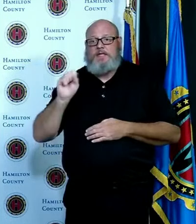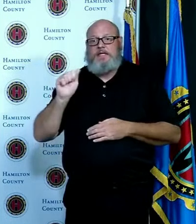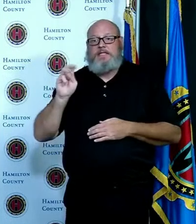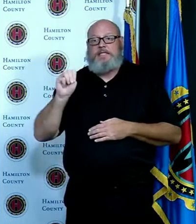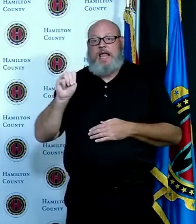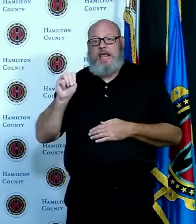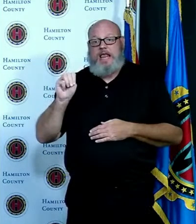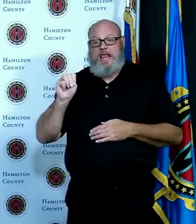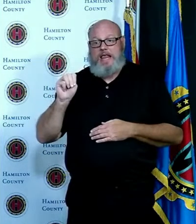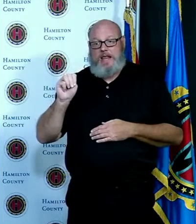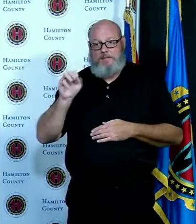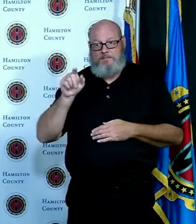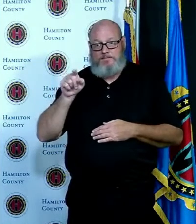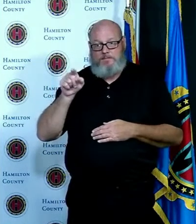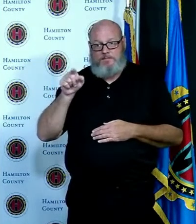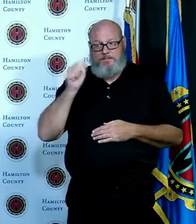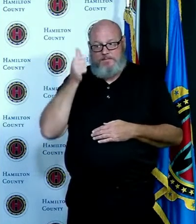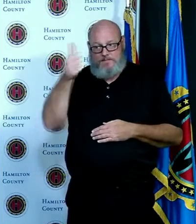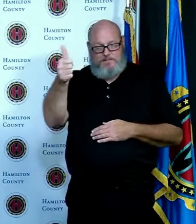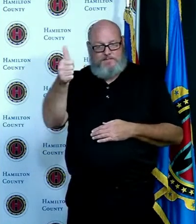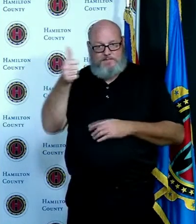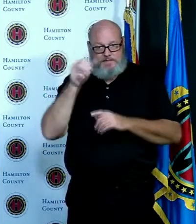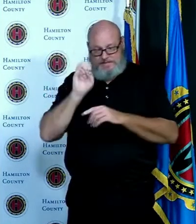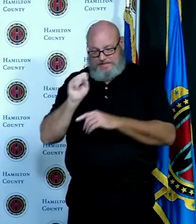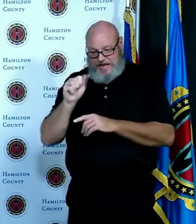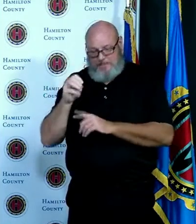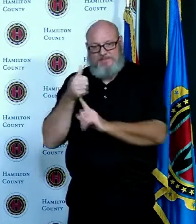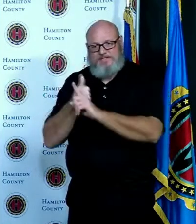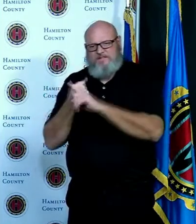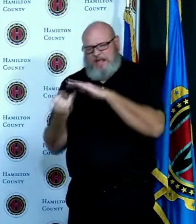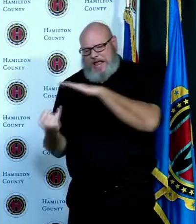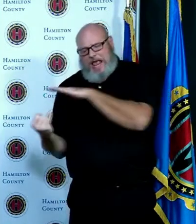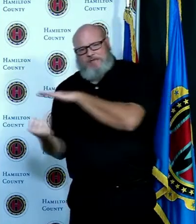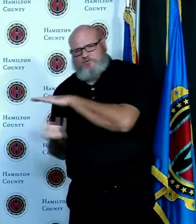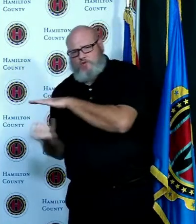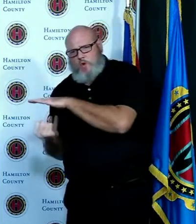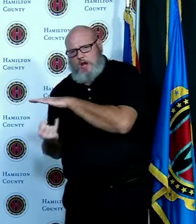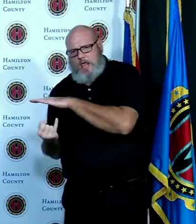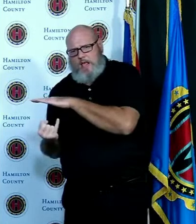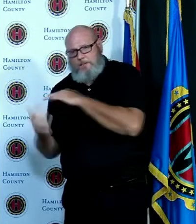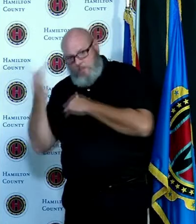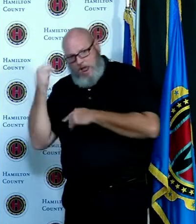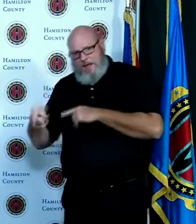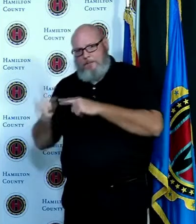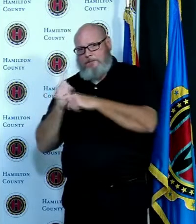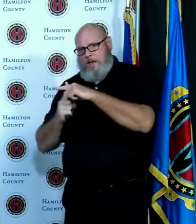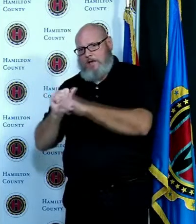test is when the term becomes isolate for Covid-19 and you isolate for 10 days from the onset of